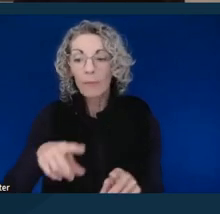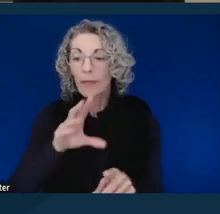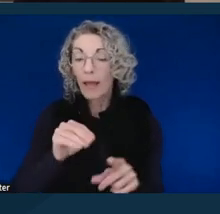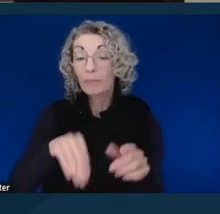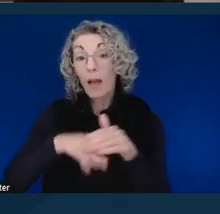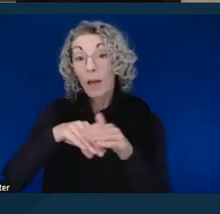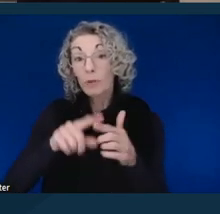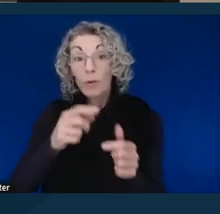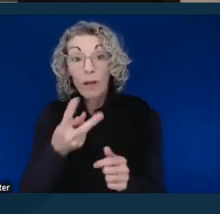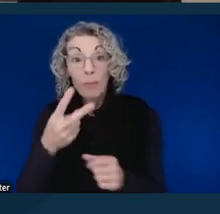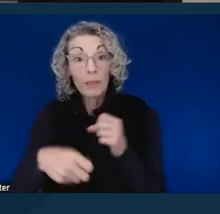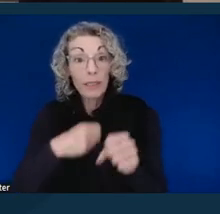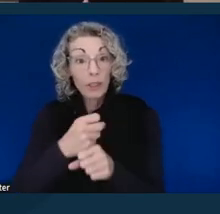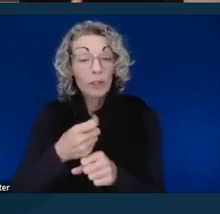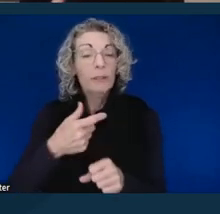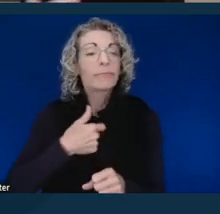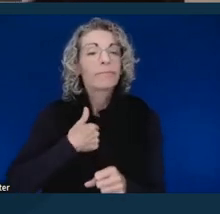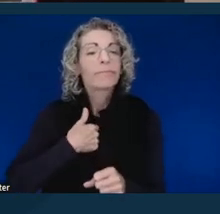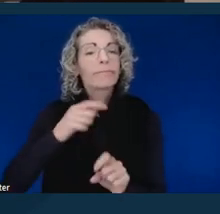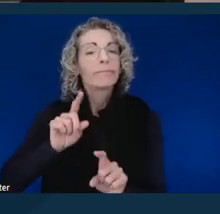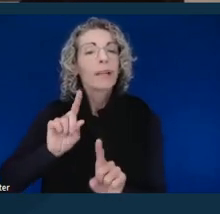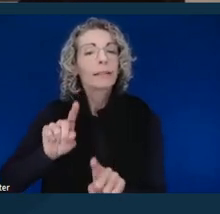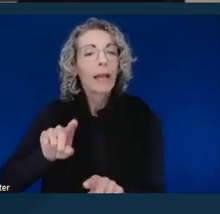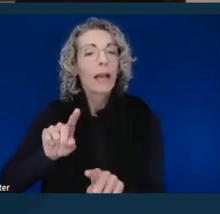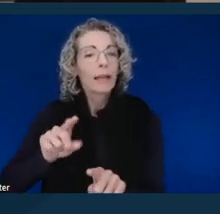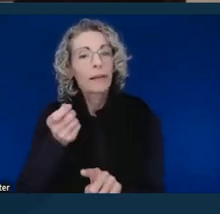I was attending a few proceedings